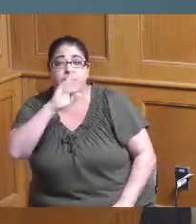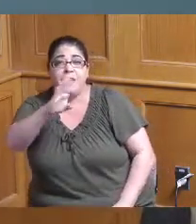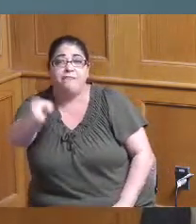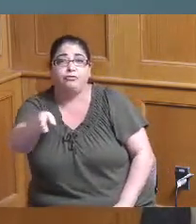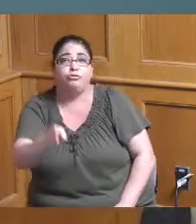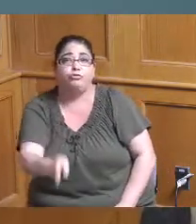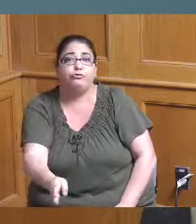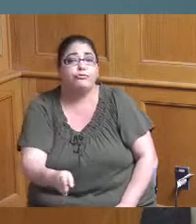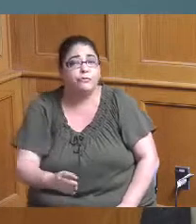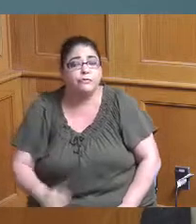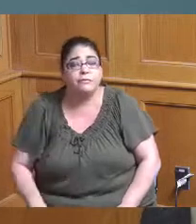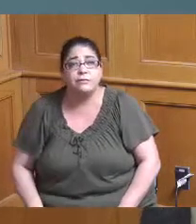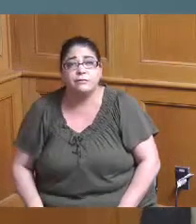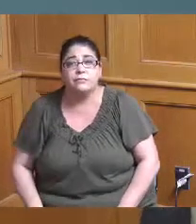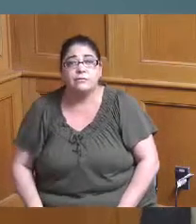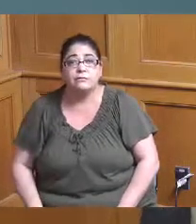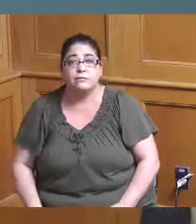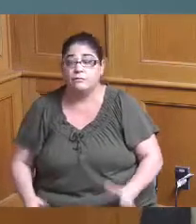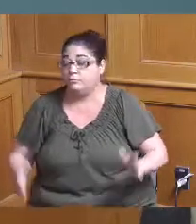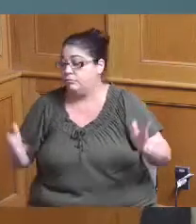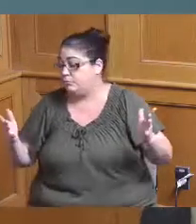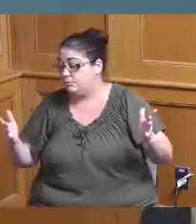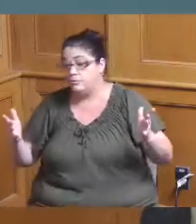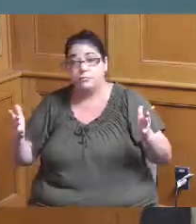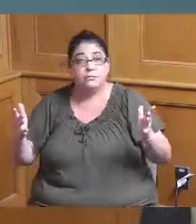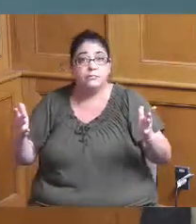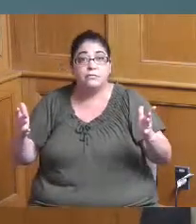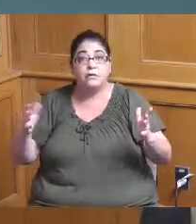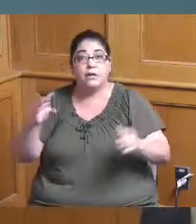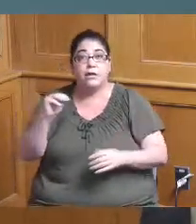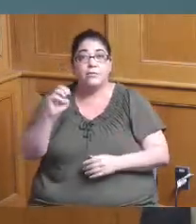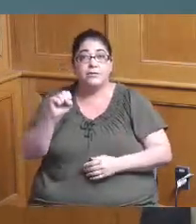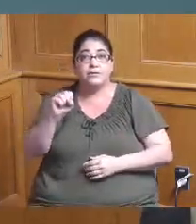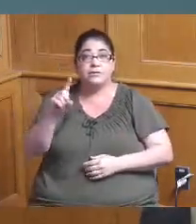and not that I really want to you know MSD has a lot of issues that we're trying